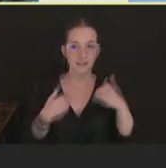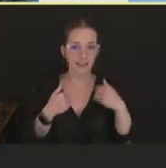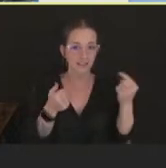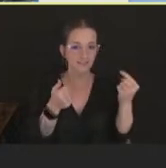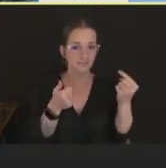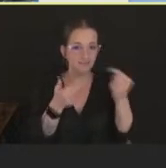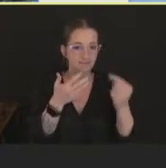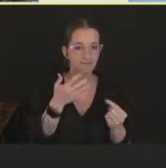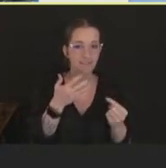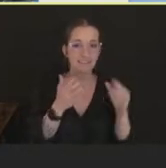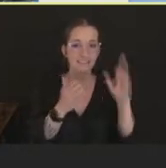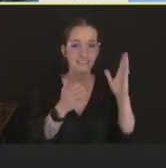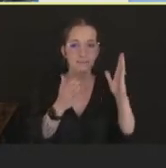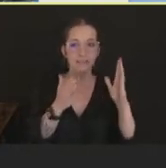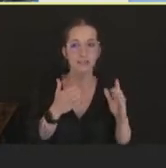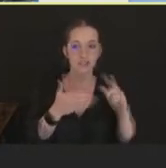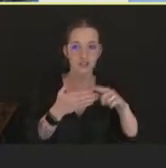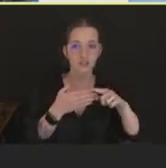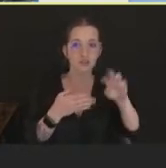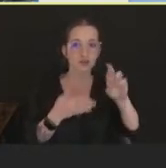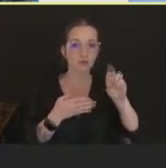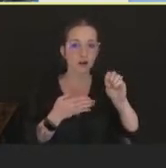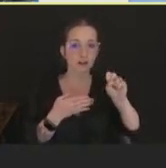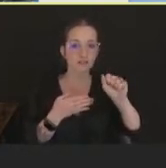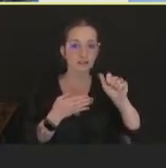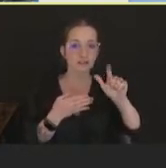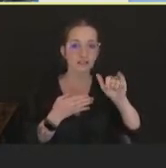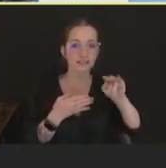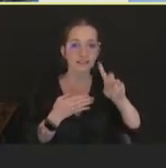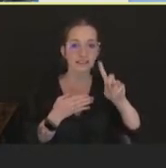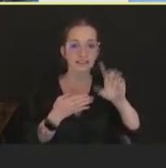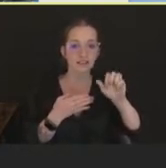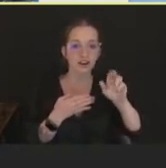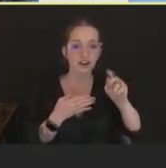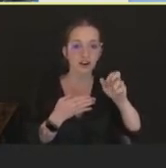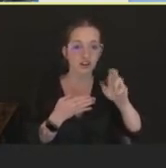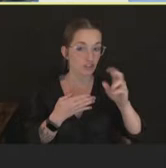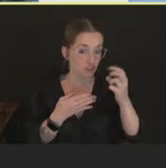She'll be here with us in the room. She'll be followed by Dr. Steven Adams from ASPR,